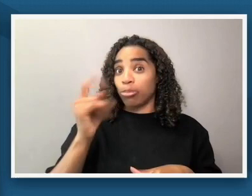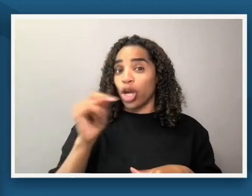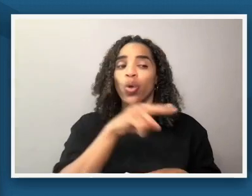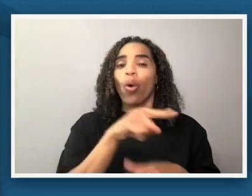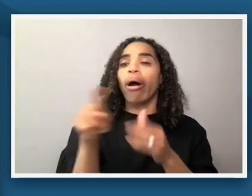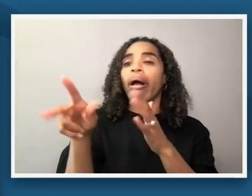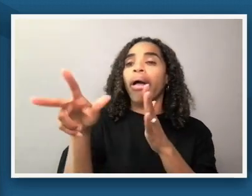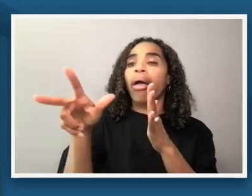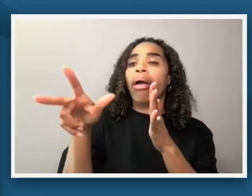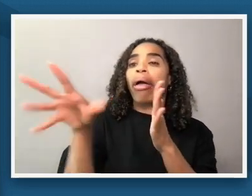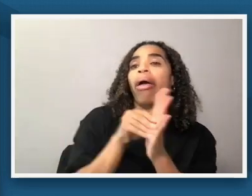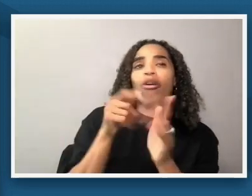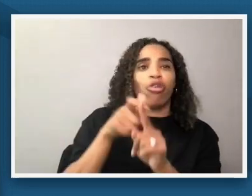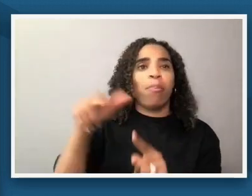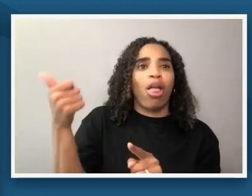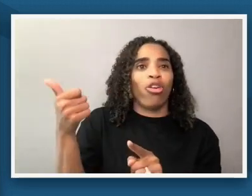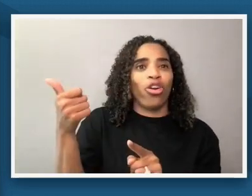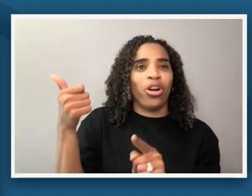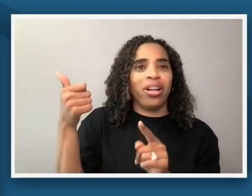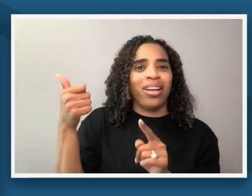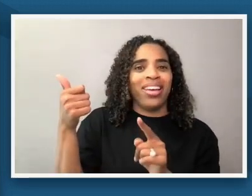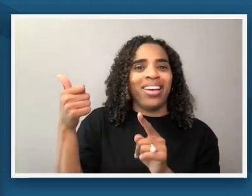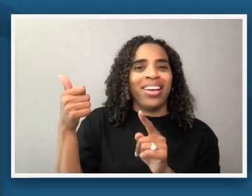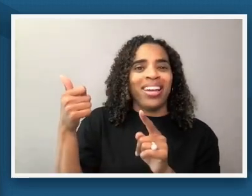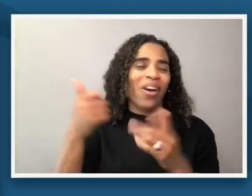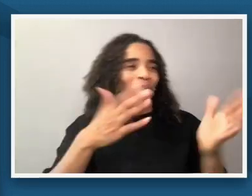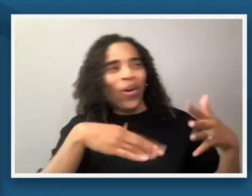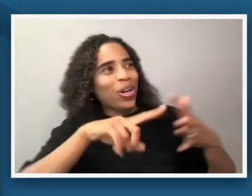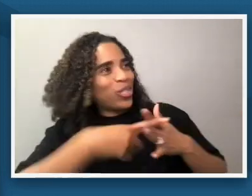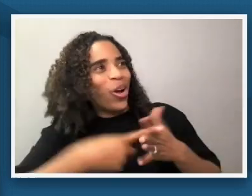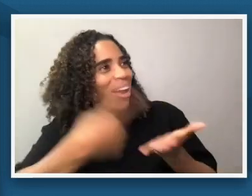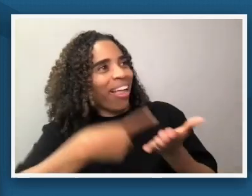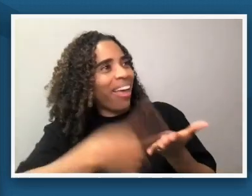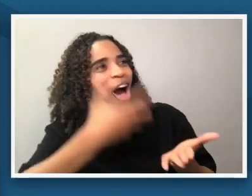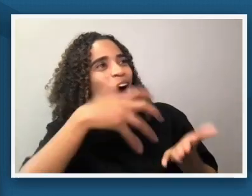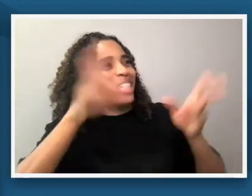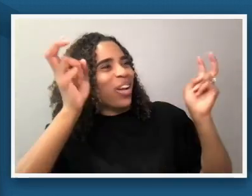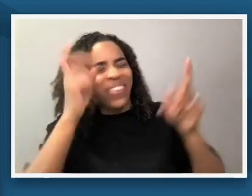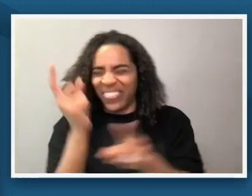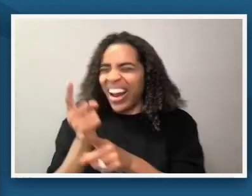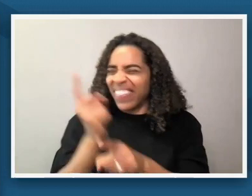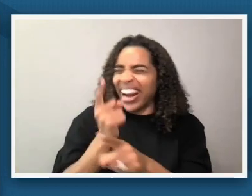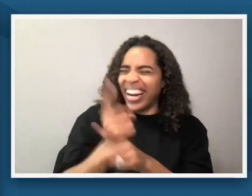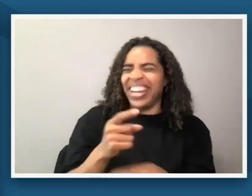knew i went through